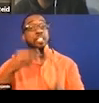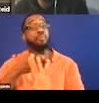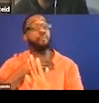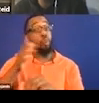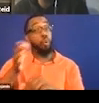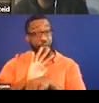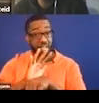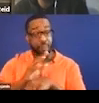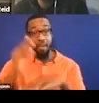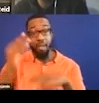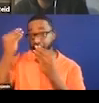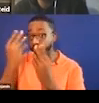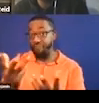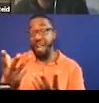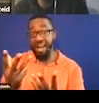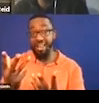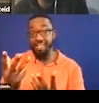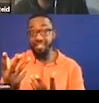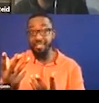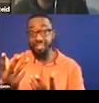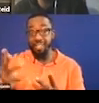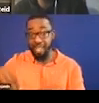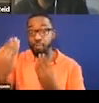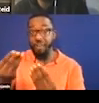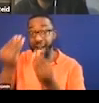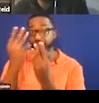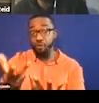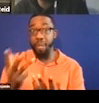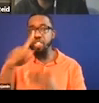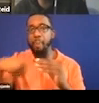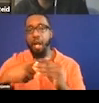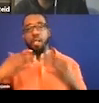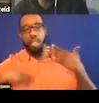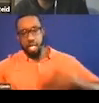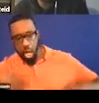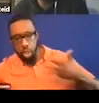information about things like costume, setting, and even some of that indicative information about the characters.